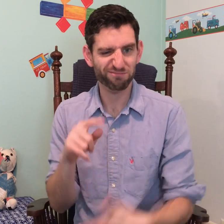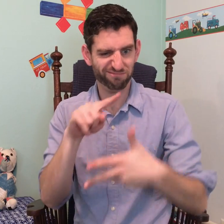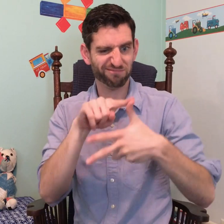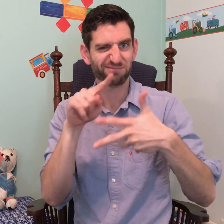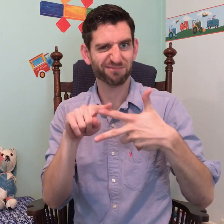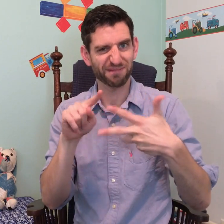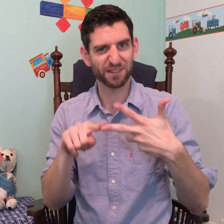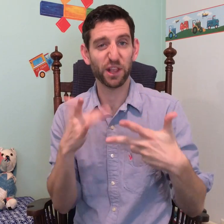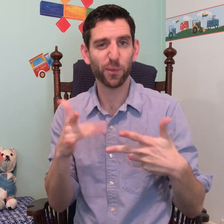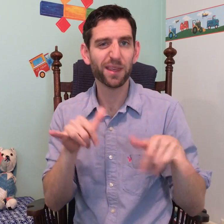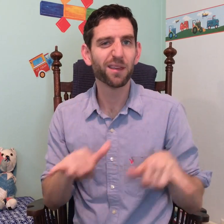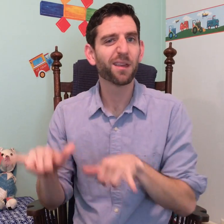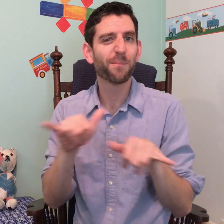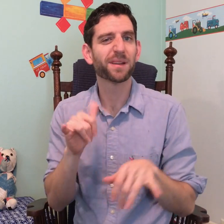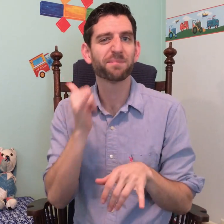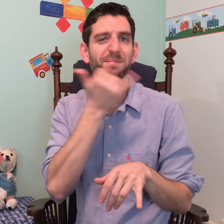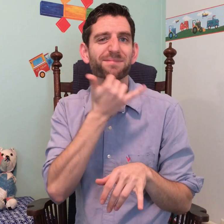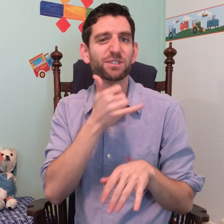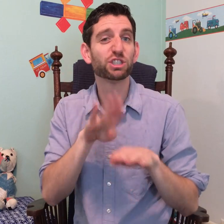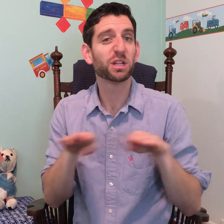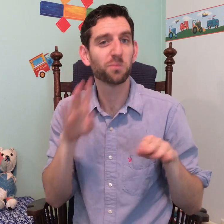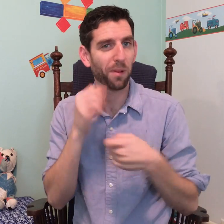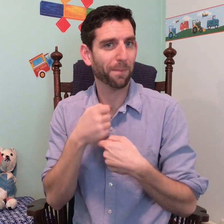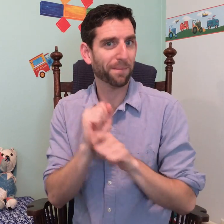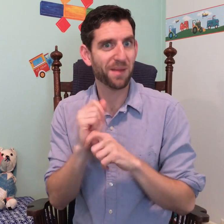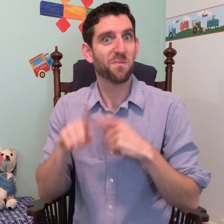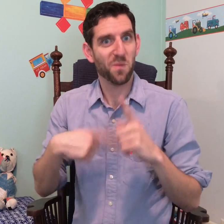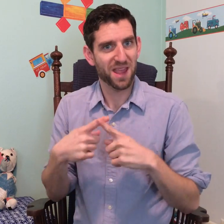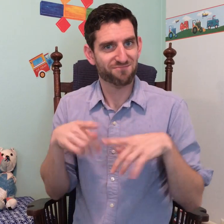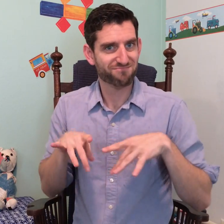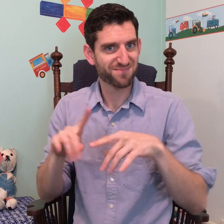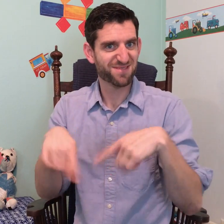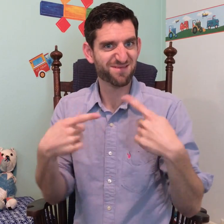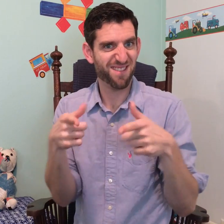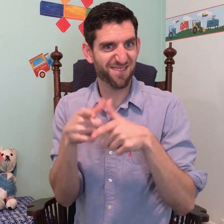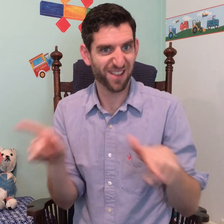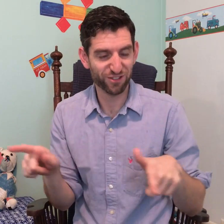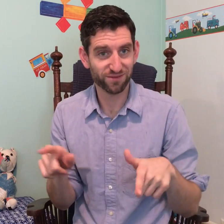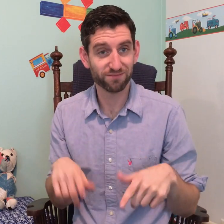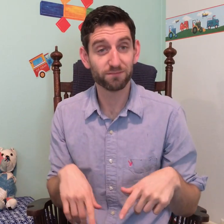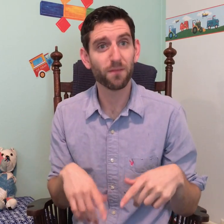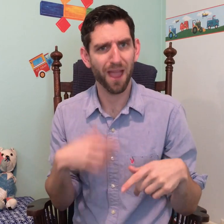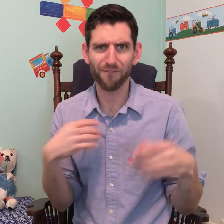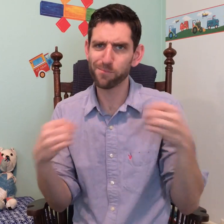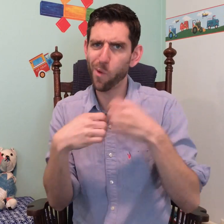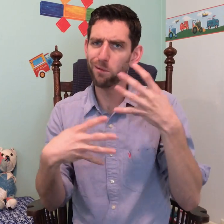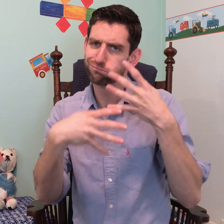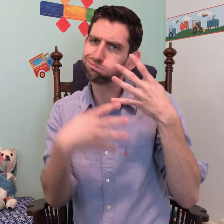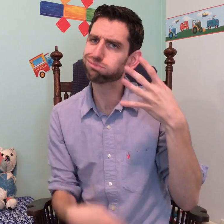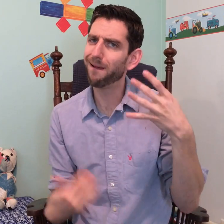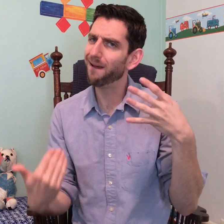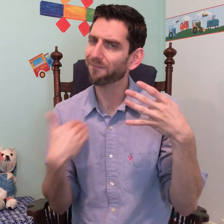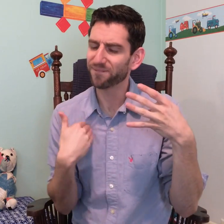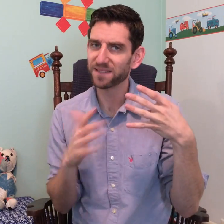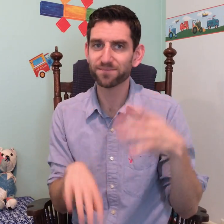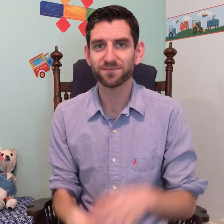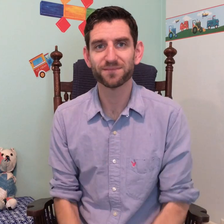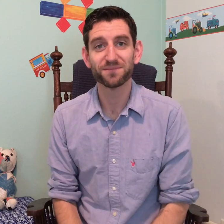I've just discussed three common errors children make when acquiring sign language but there's more out there.